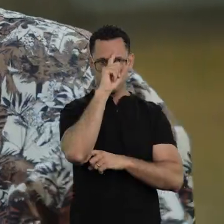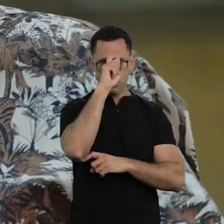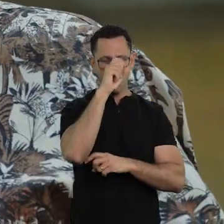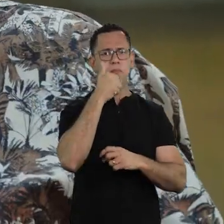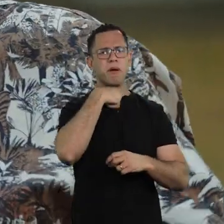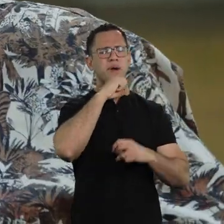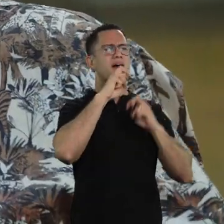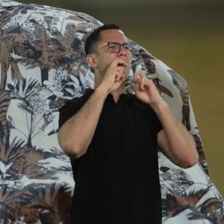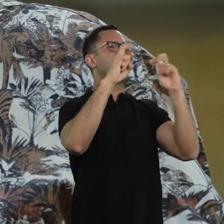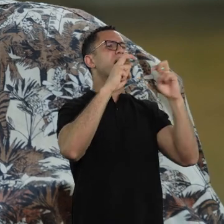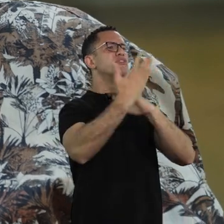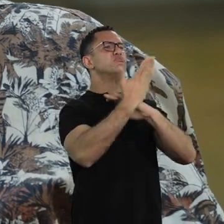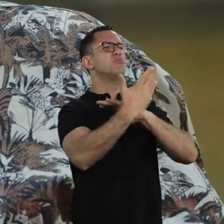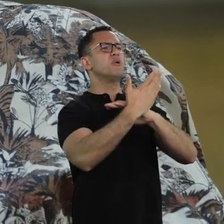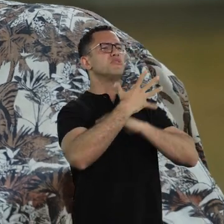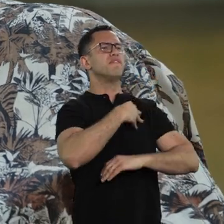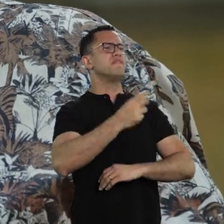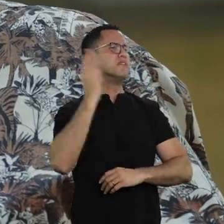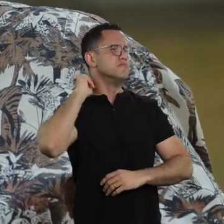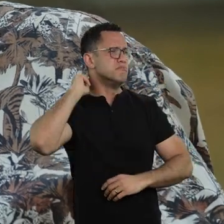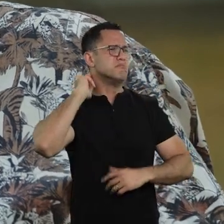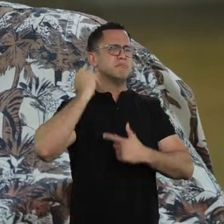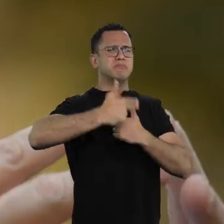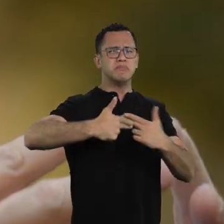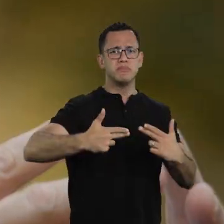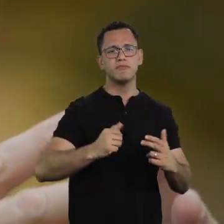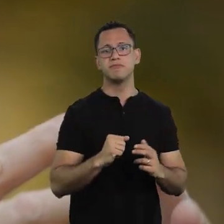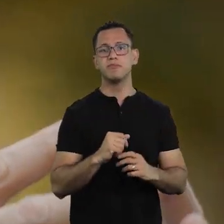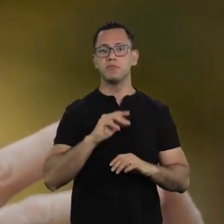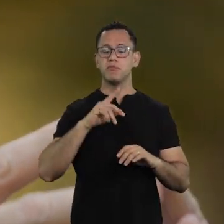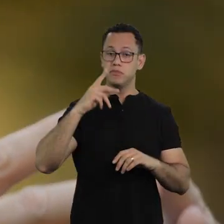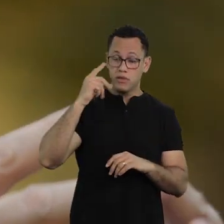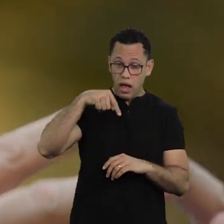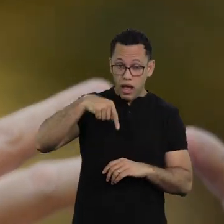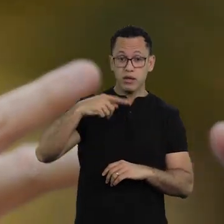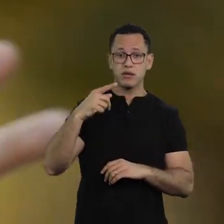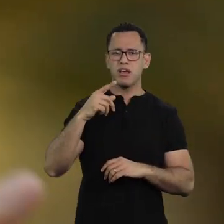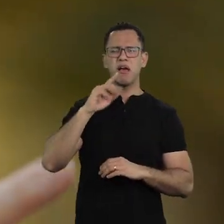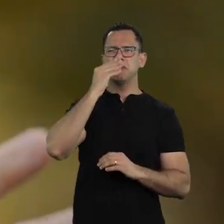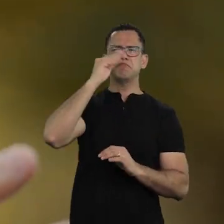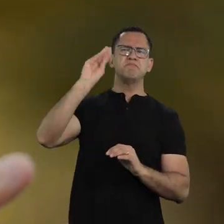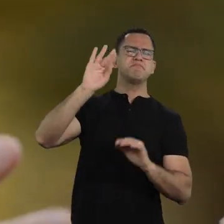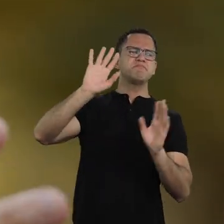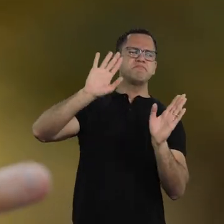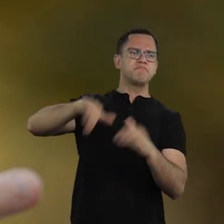through hospital windows, right? Through hospital windows. There was always a struggle for tomorrow,